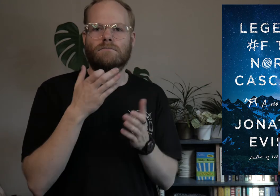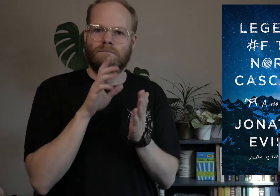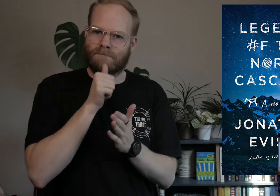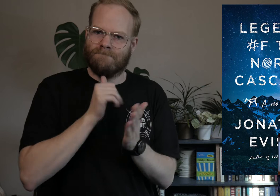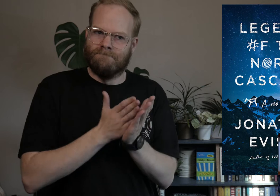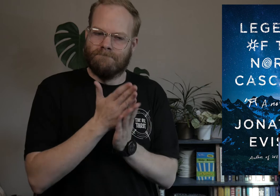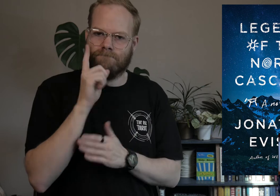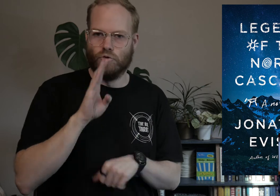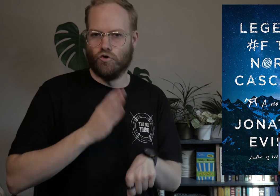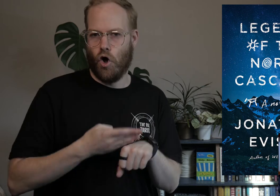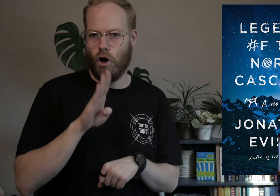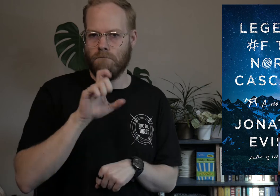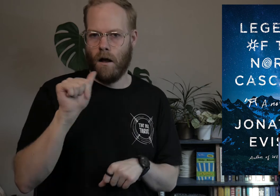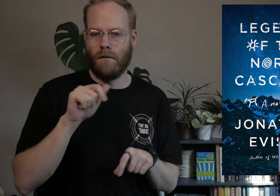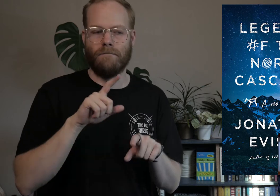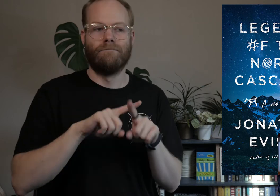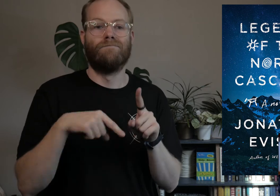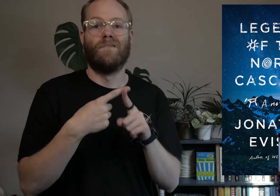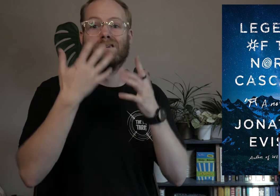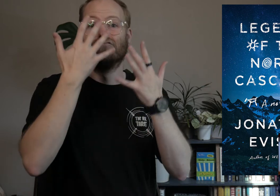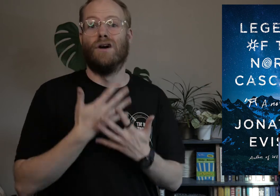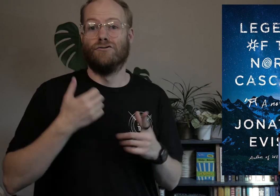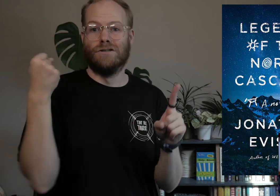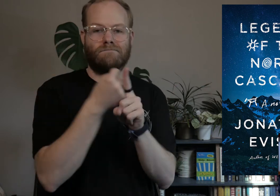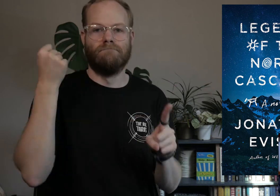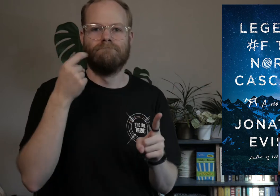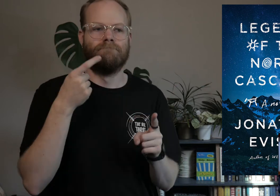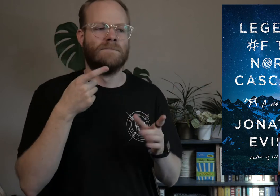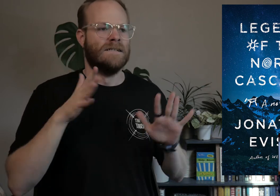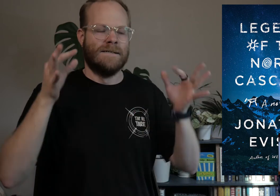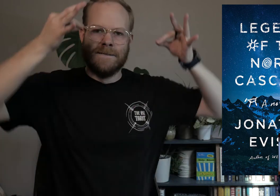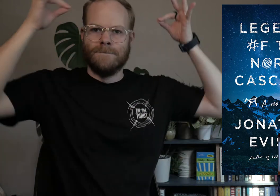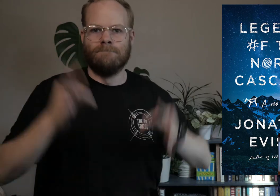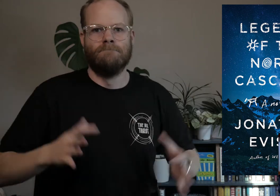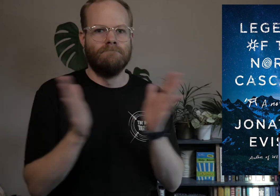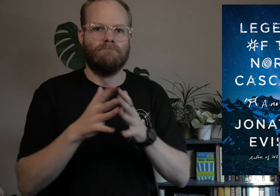He works through it for his daughter, Bella, but then tragedy strikes and he makes a dramatic decision.